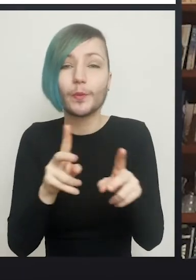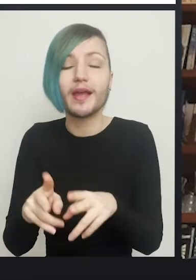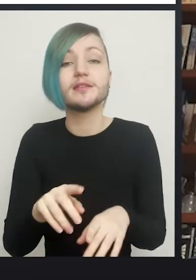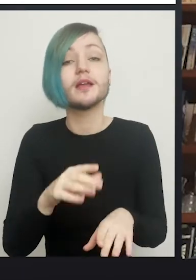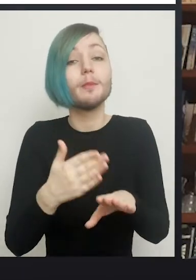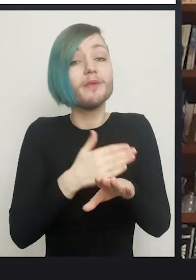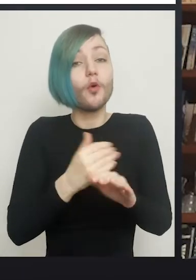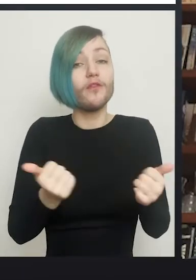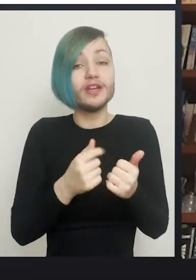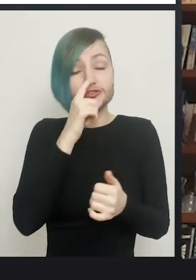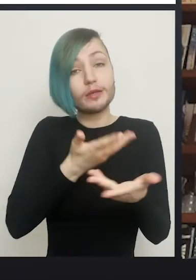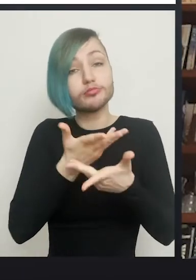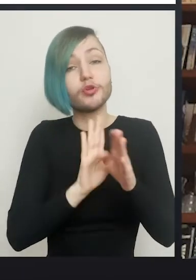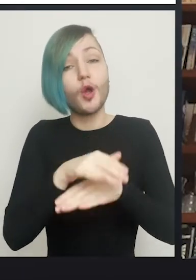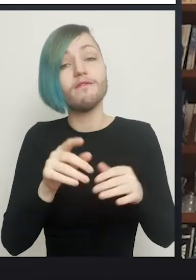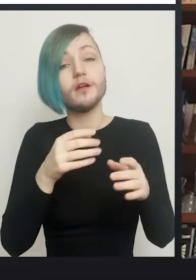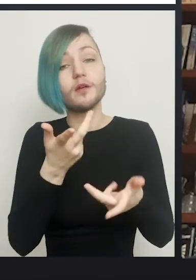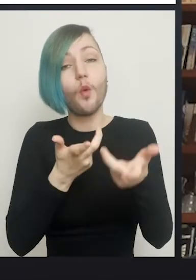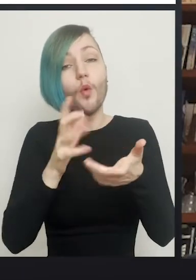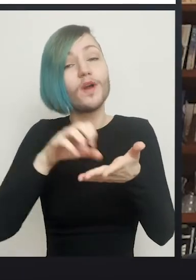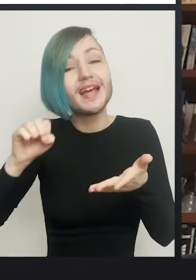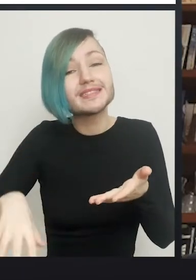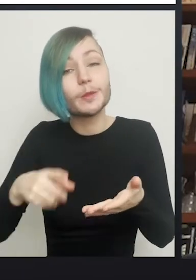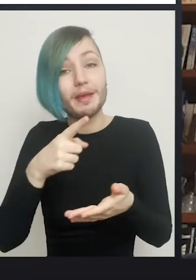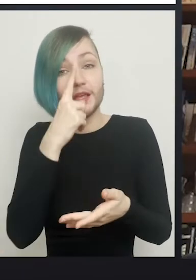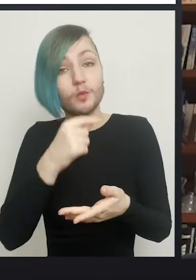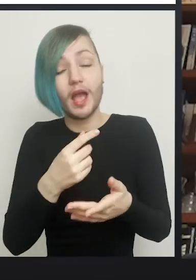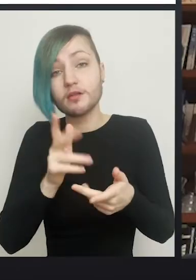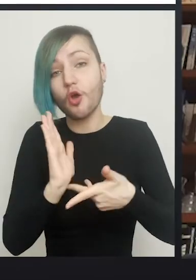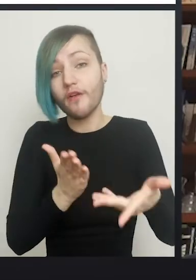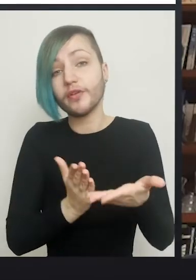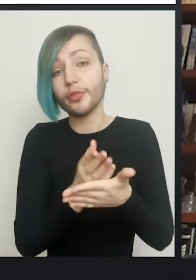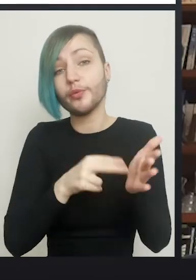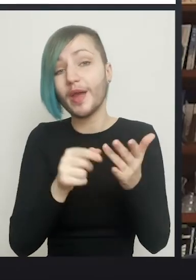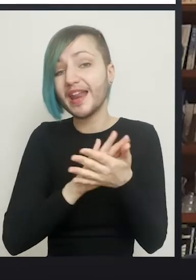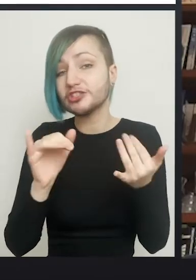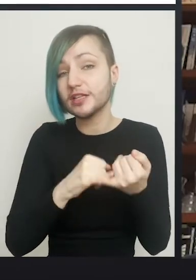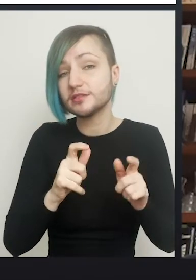Is that still something that you are able to offer in the NHS, or is that shifting?